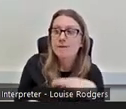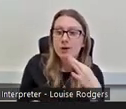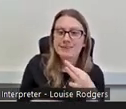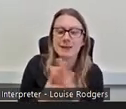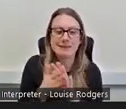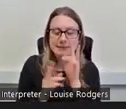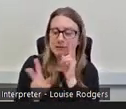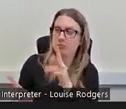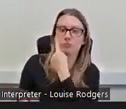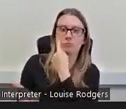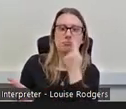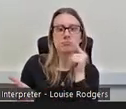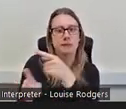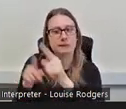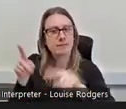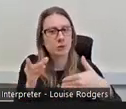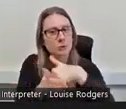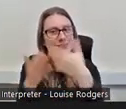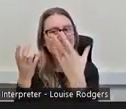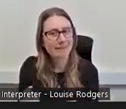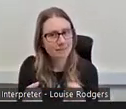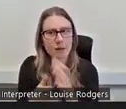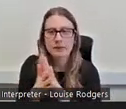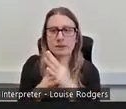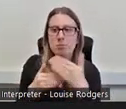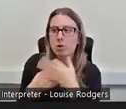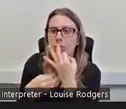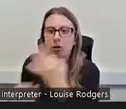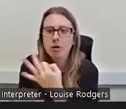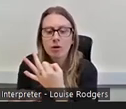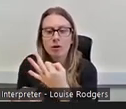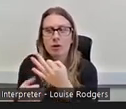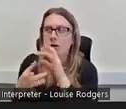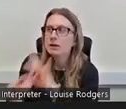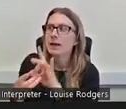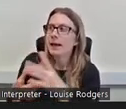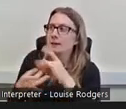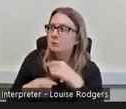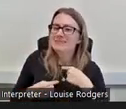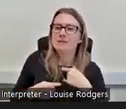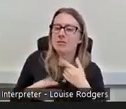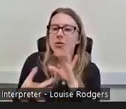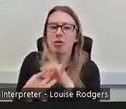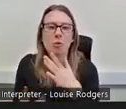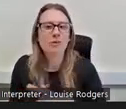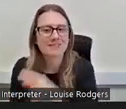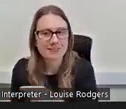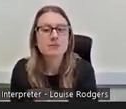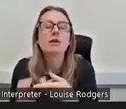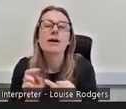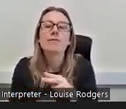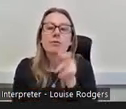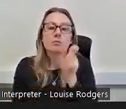it makes it more relatable, I would say definitely if person can feel identified